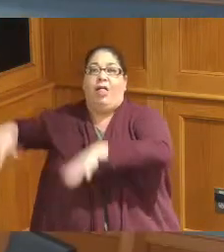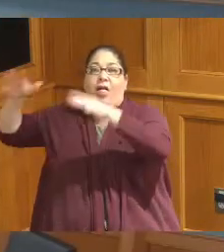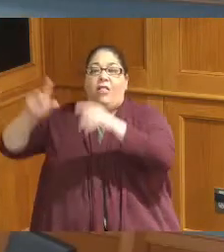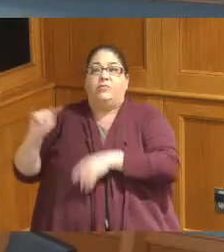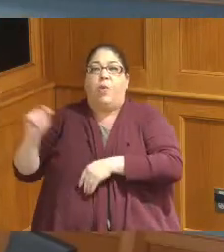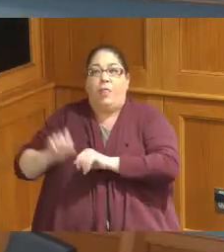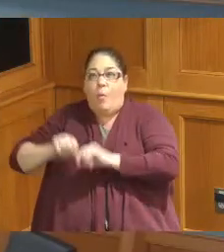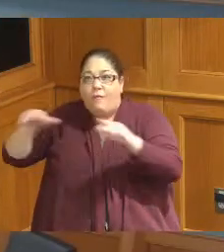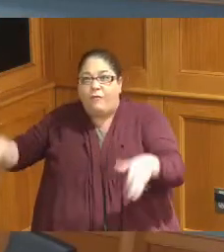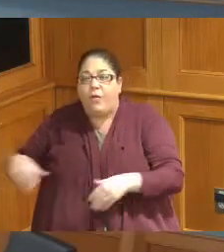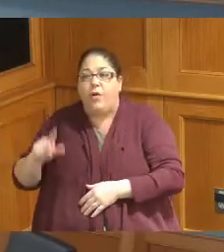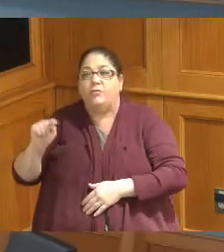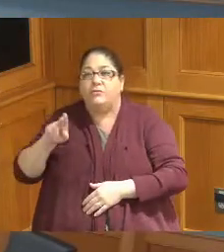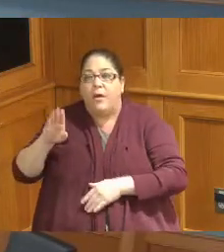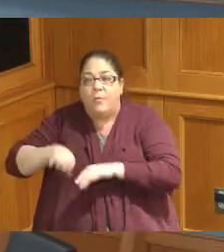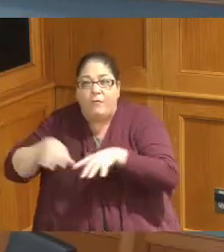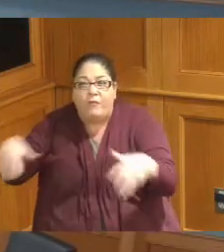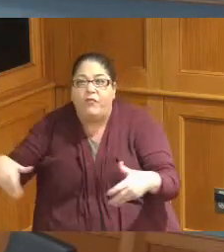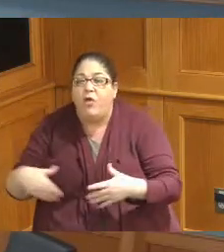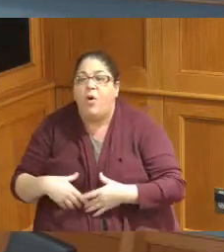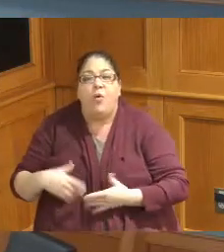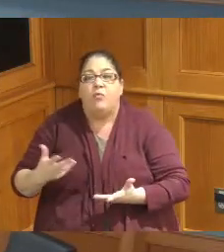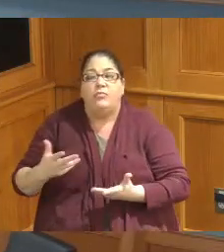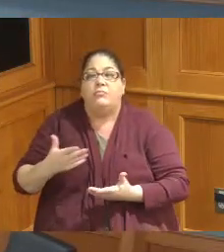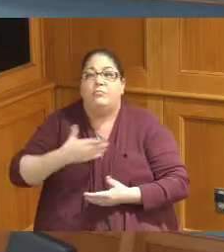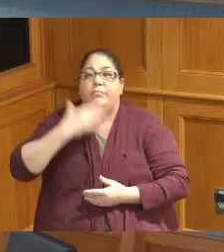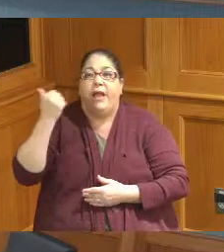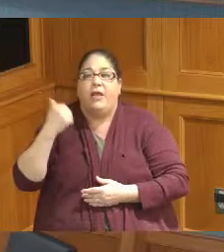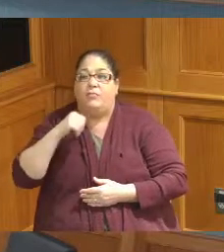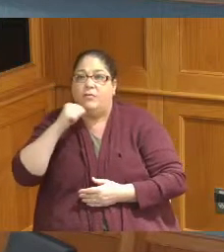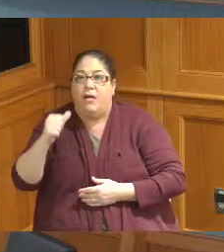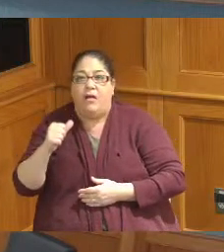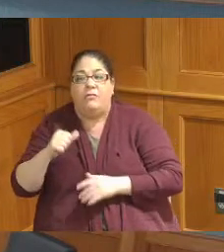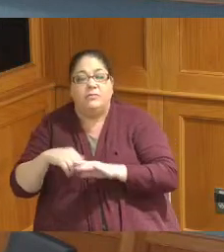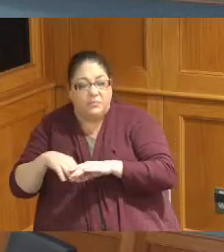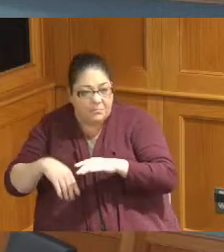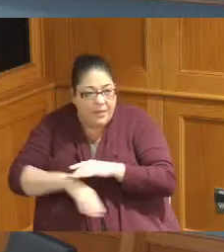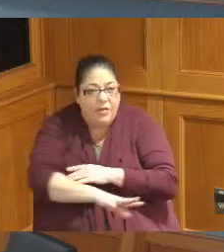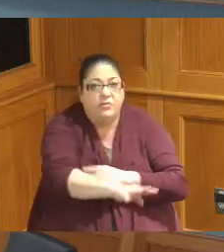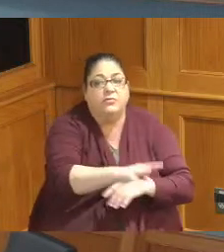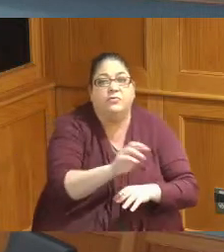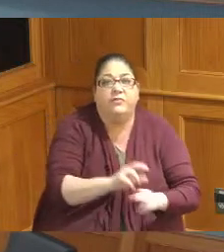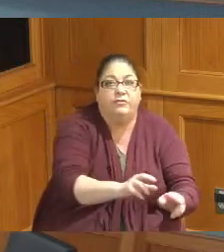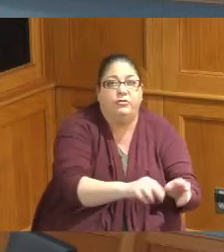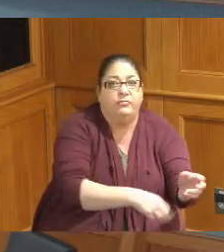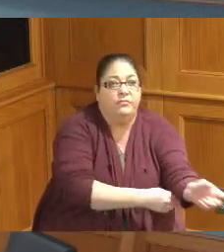you Commissioner Dumas thank you Madam Chair Diane I just want to thank you for such a great summary